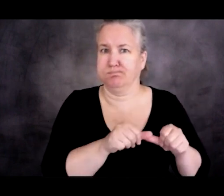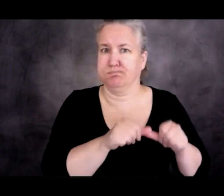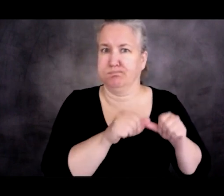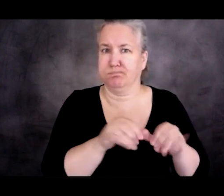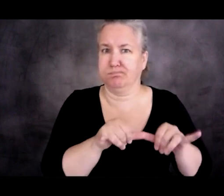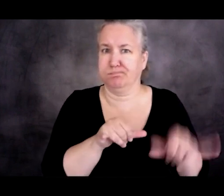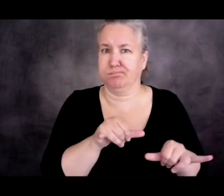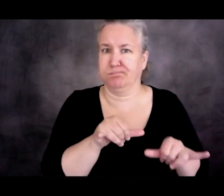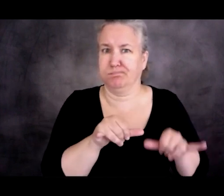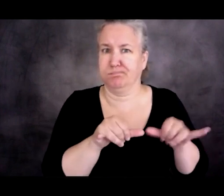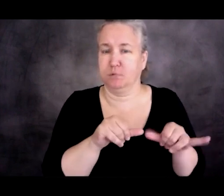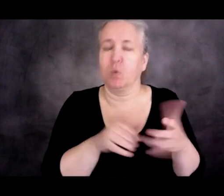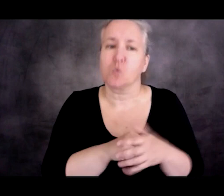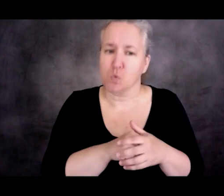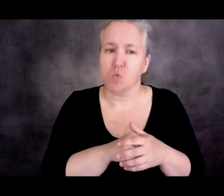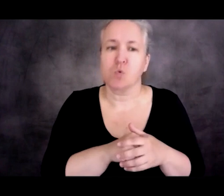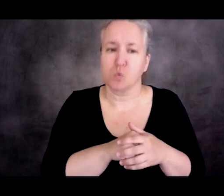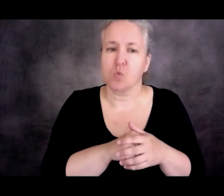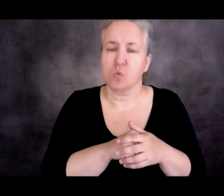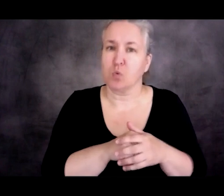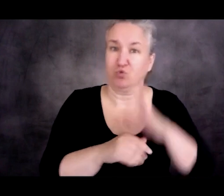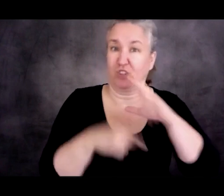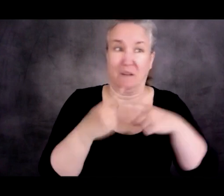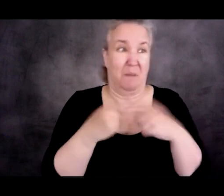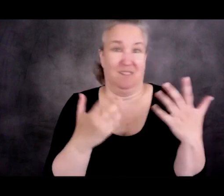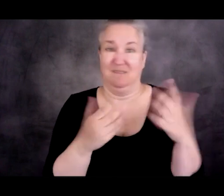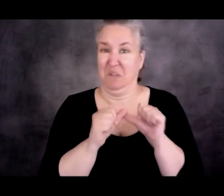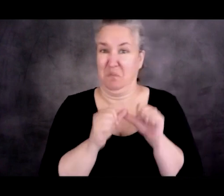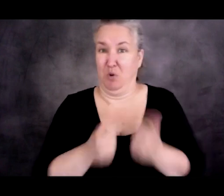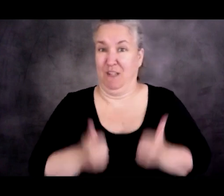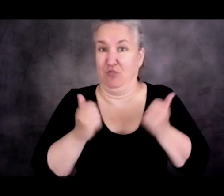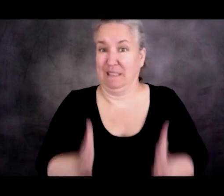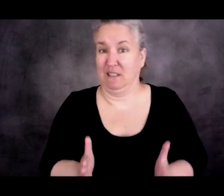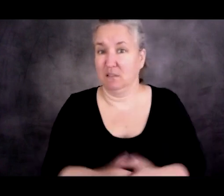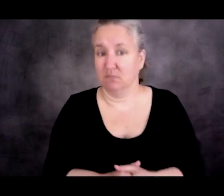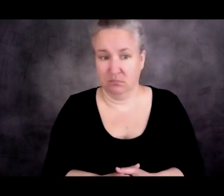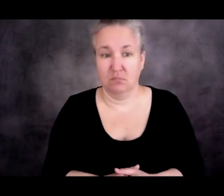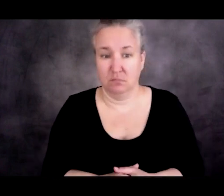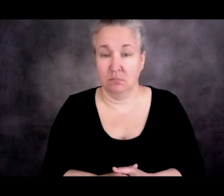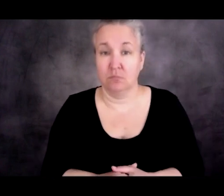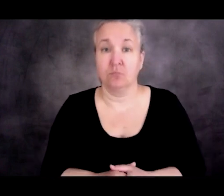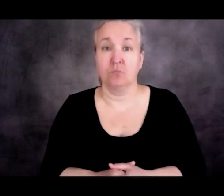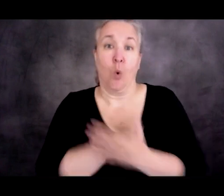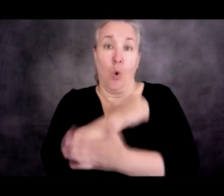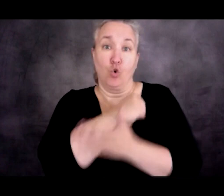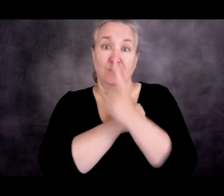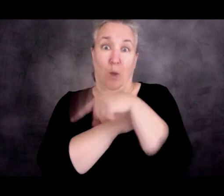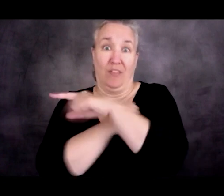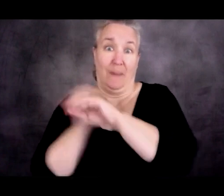we're really talking about permanent residents. And the receiving countries maintain this fiction